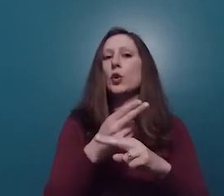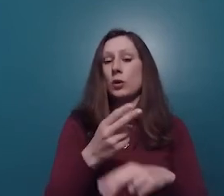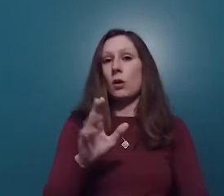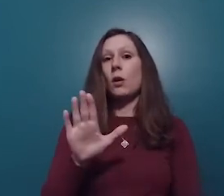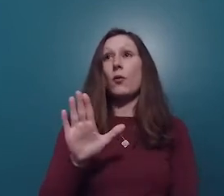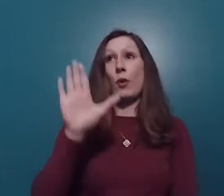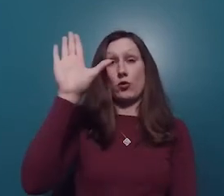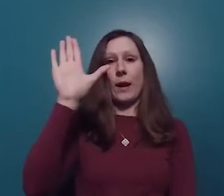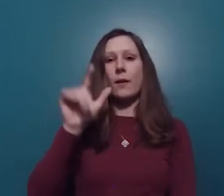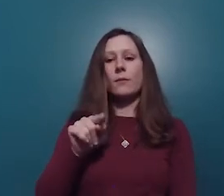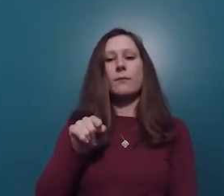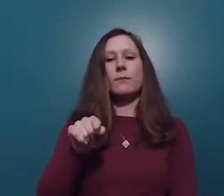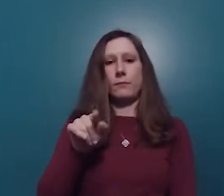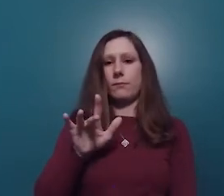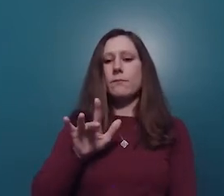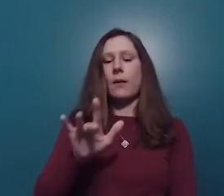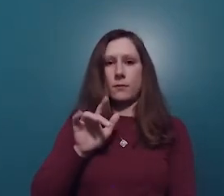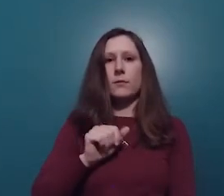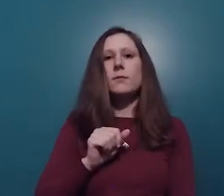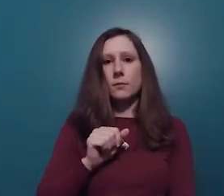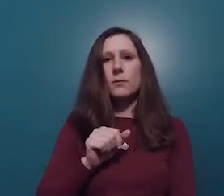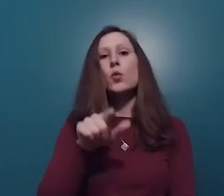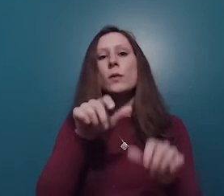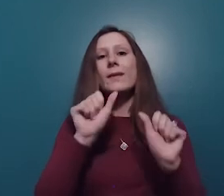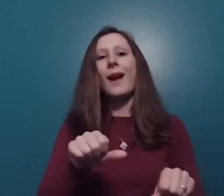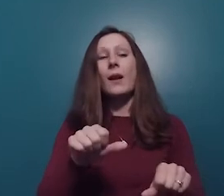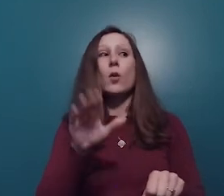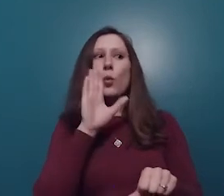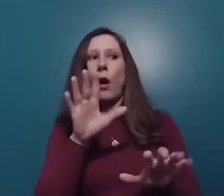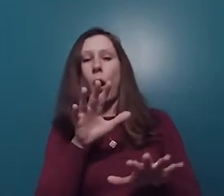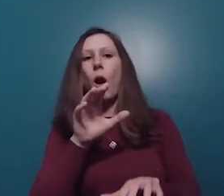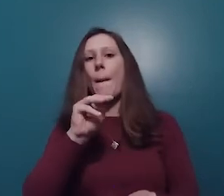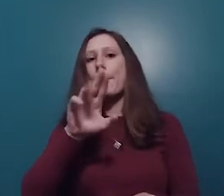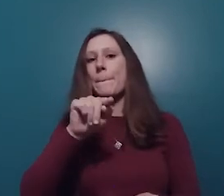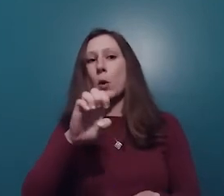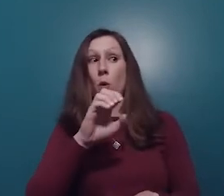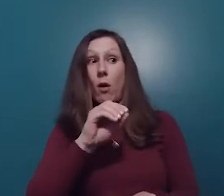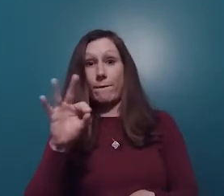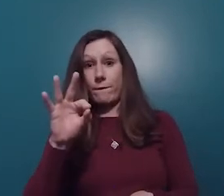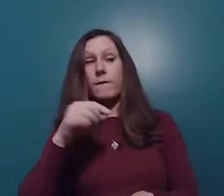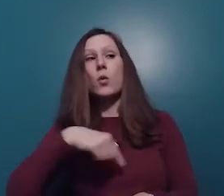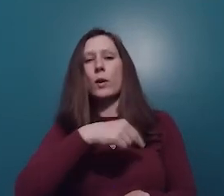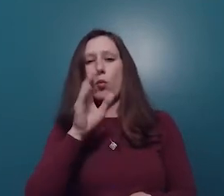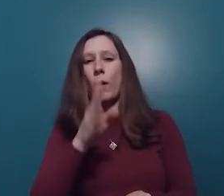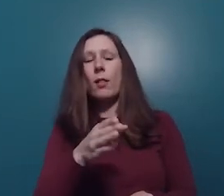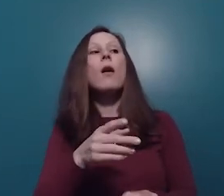Hand button also in the bottom tool bar at which point we can unmute you individually so you can ask